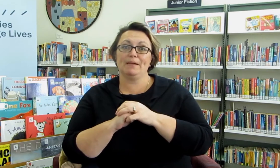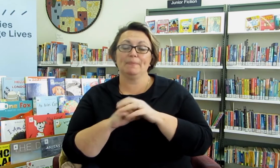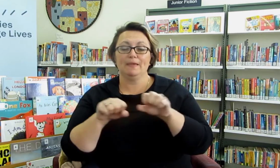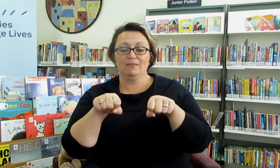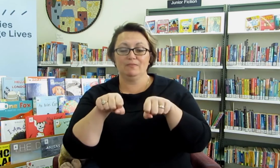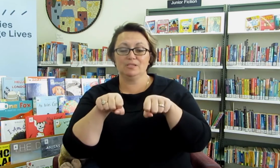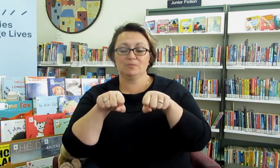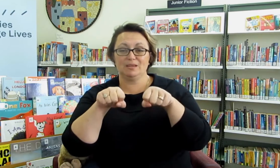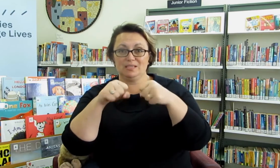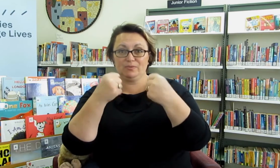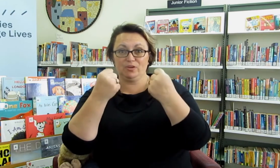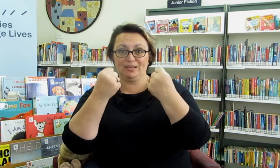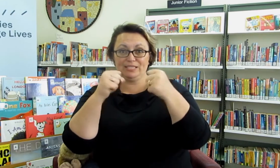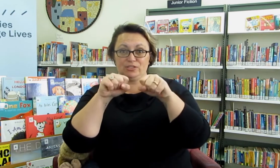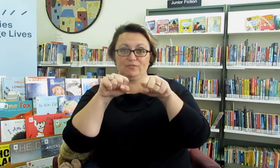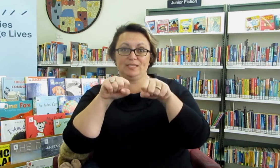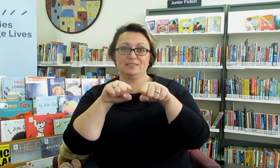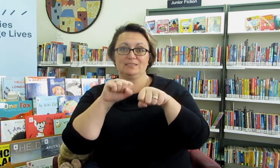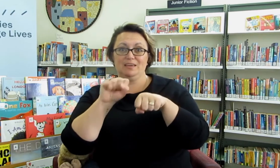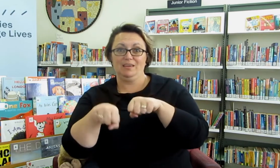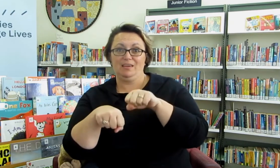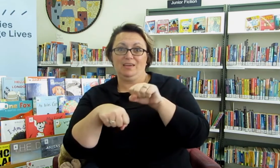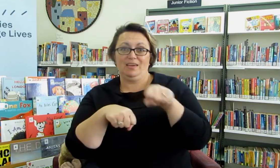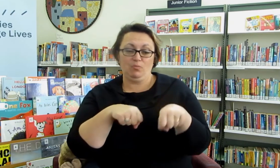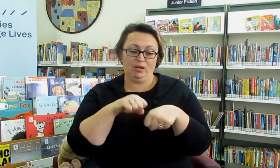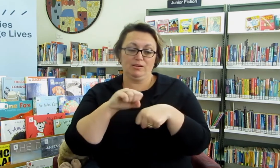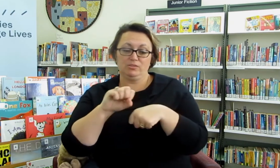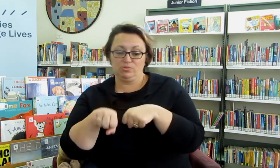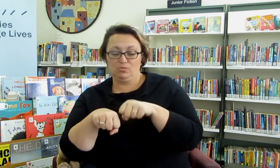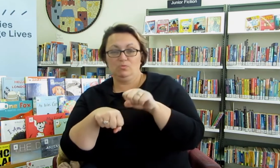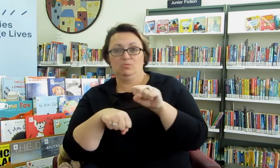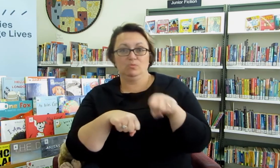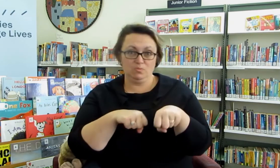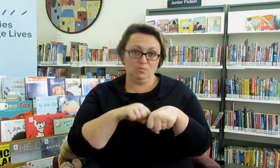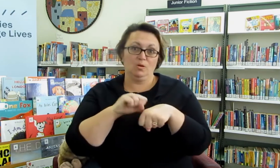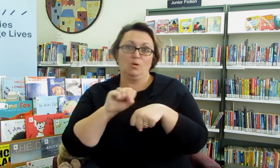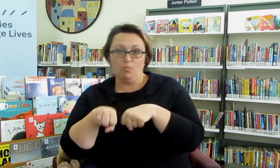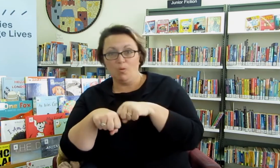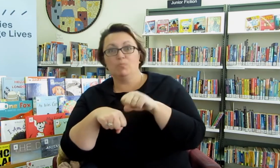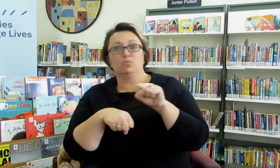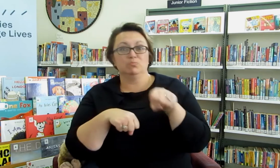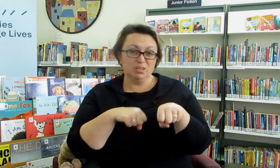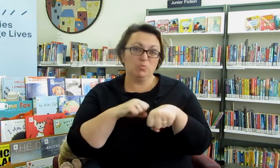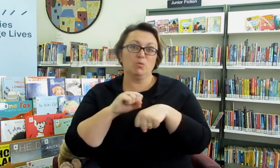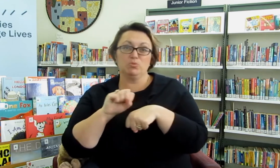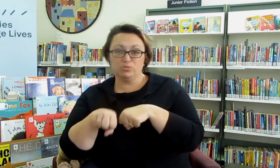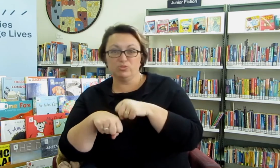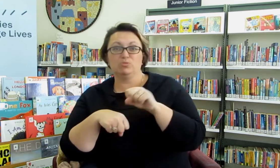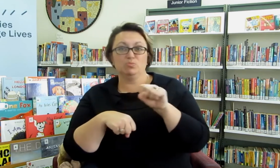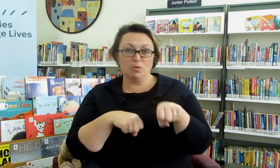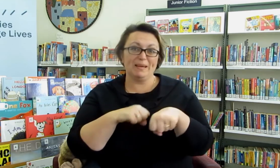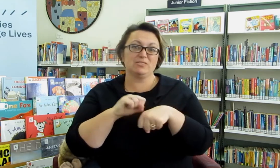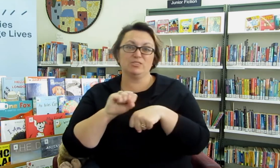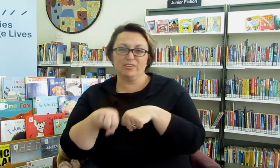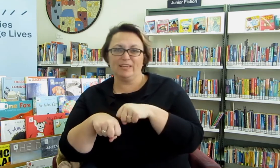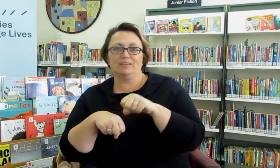The first one is we've got clenched fists, and we're going to womble, like wombats do dont they.